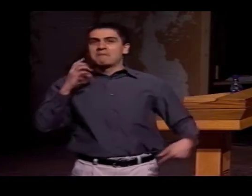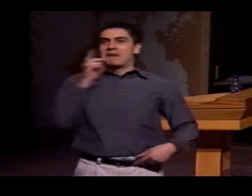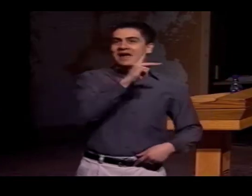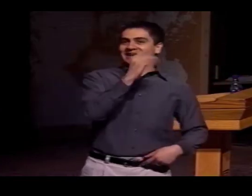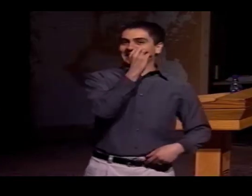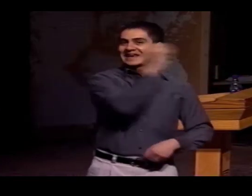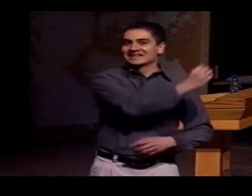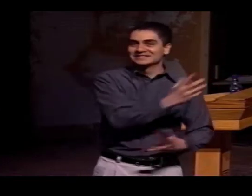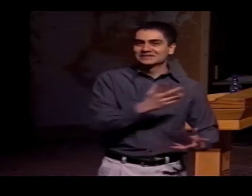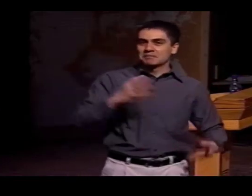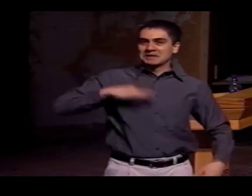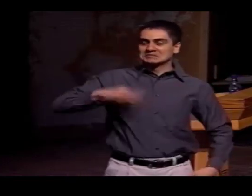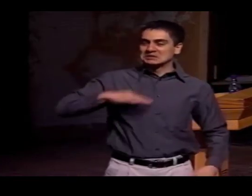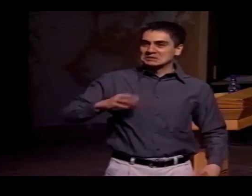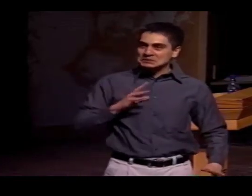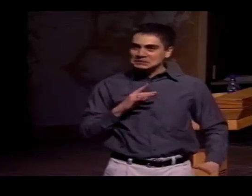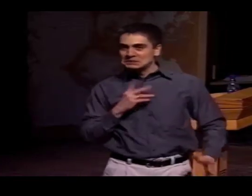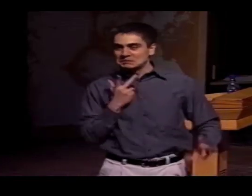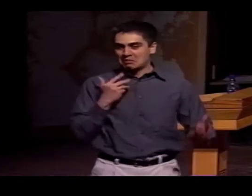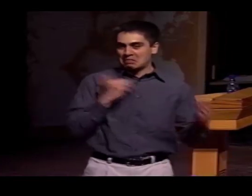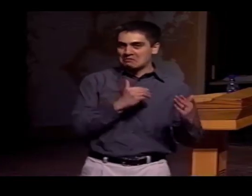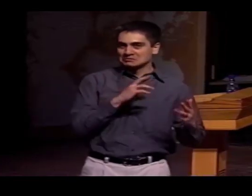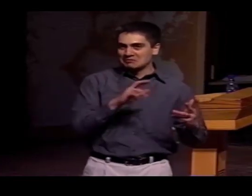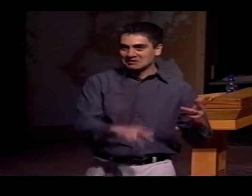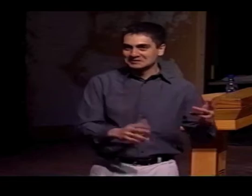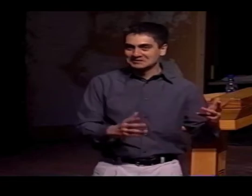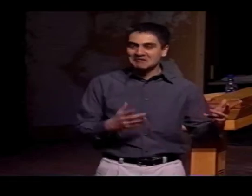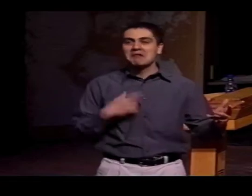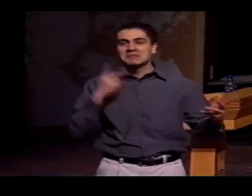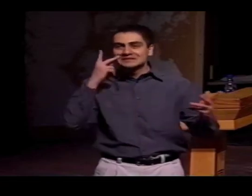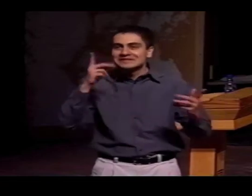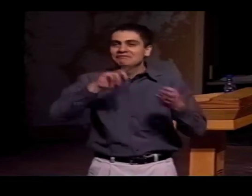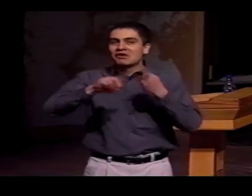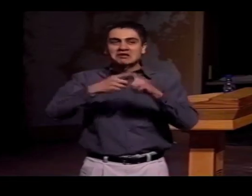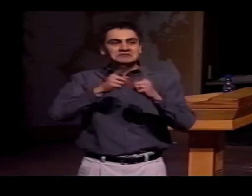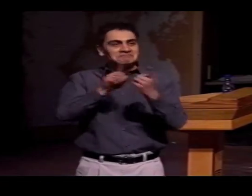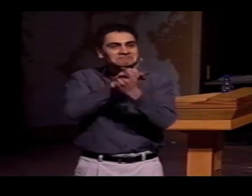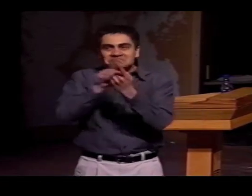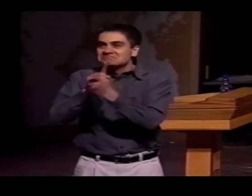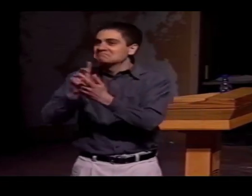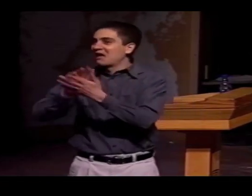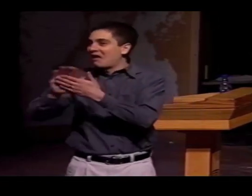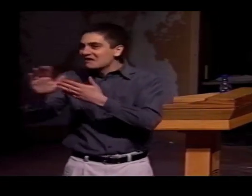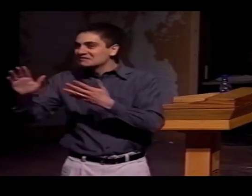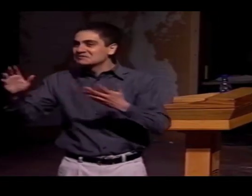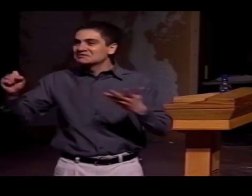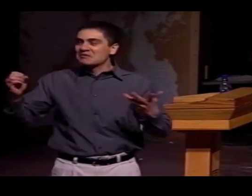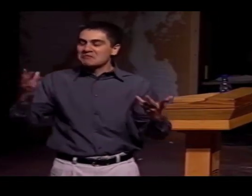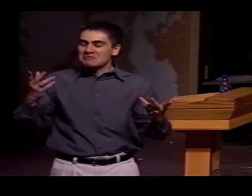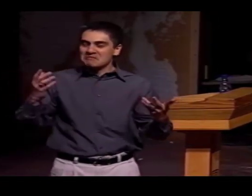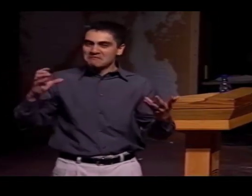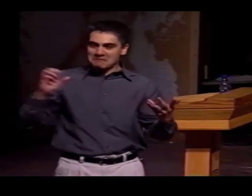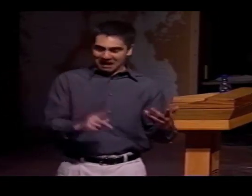BUT NOW THAT I'M HERE BACK EAST AND LIVING IN PITTSBURGH, IT'S MUCH CLOSER TO ROCHESTER. I'M ABLE TO SEE MY FRIENDS MUCH MORE OFTEN,